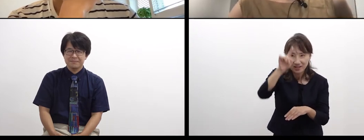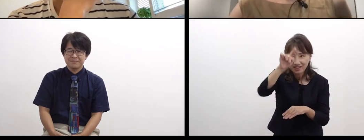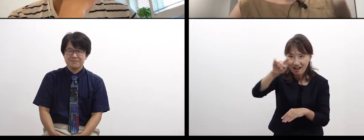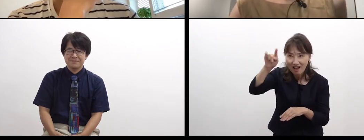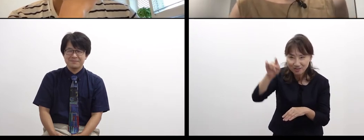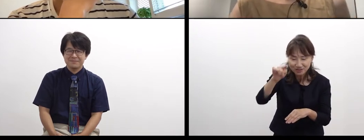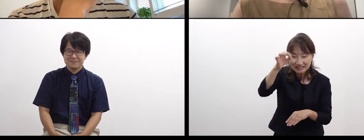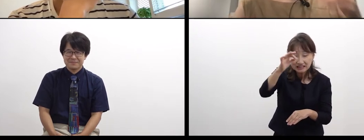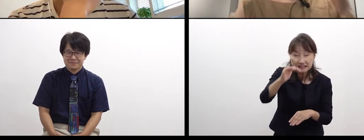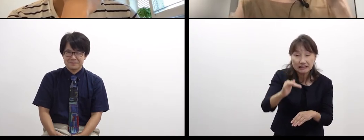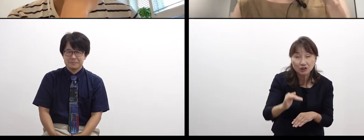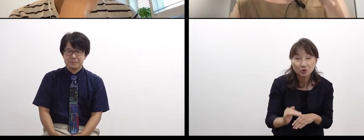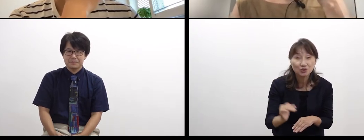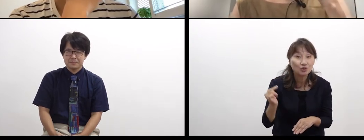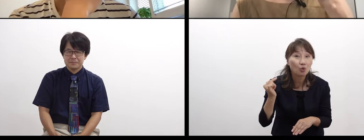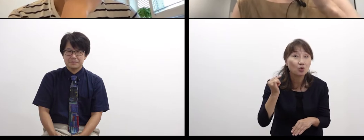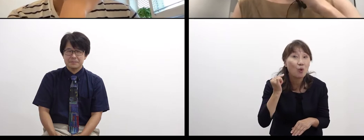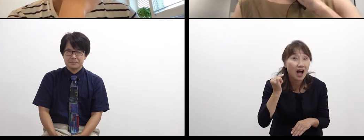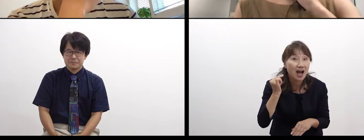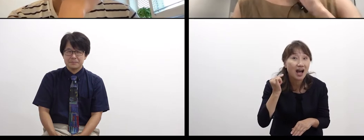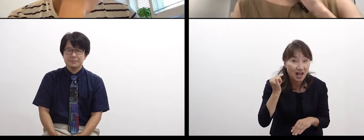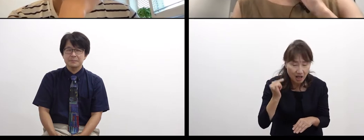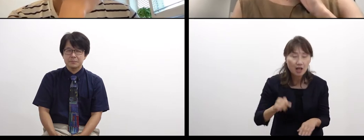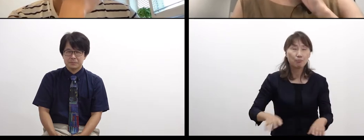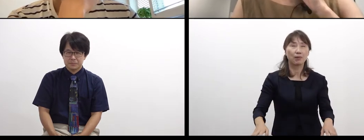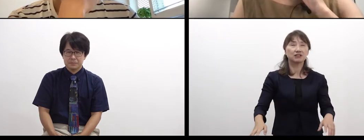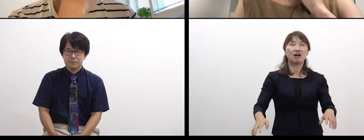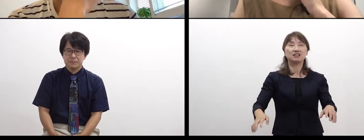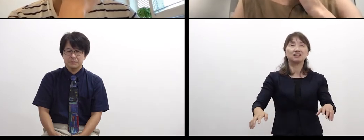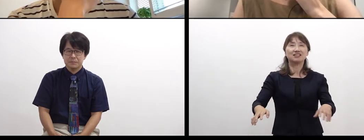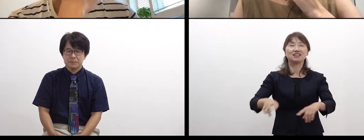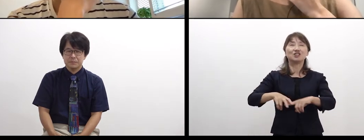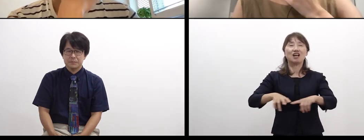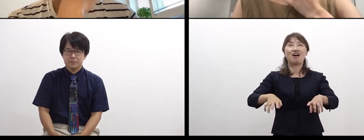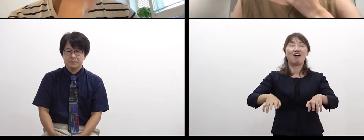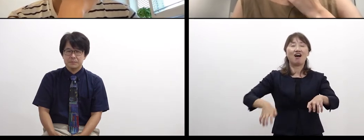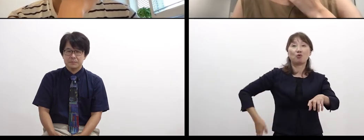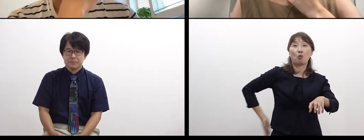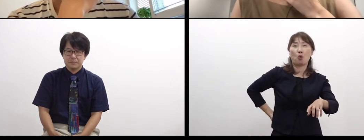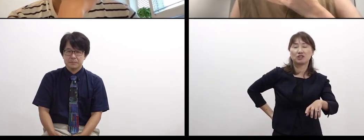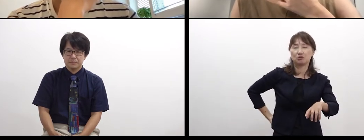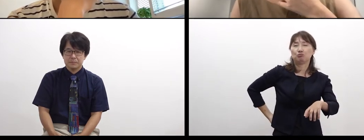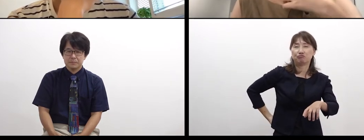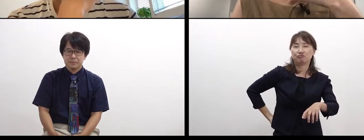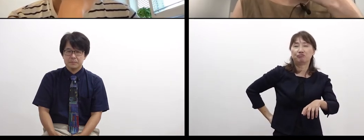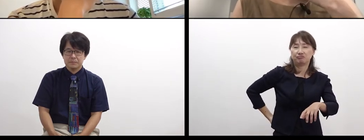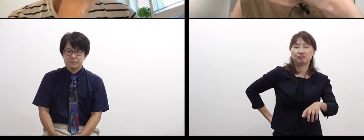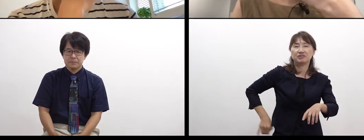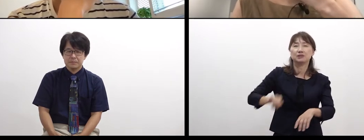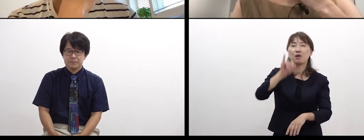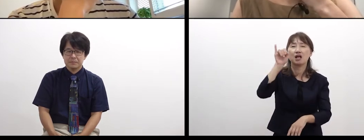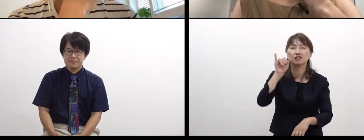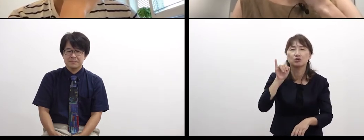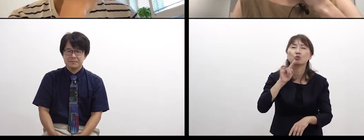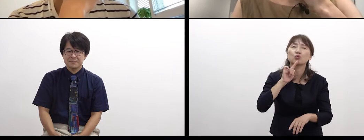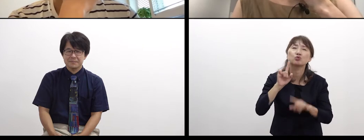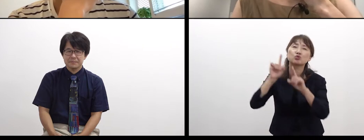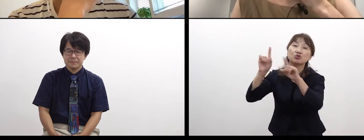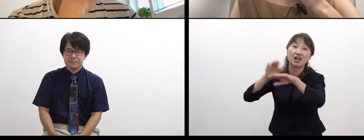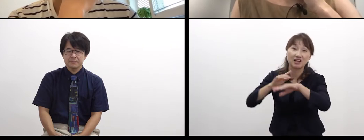what you feel at your back on a massage chair. For my parents, it’s maybe something